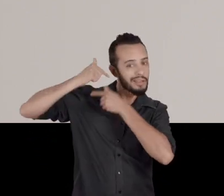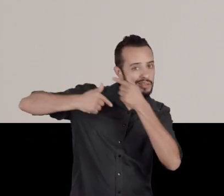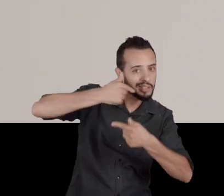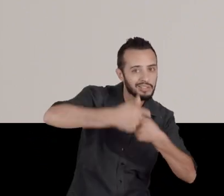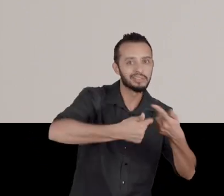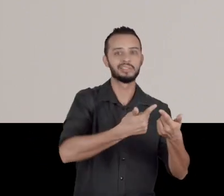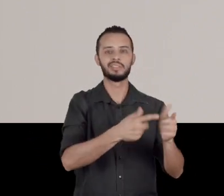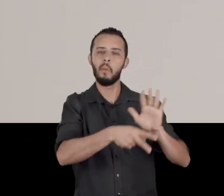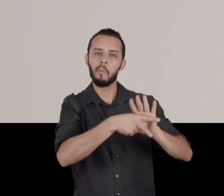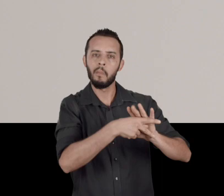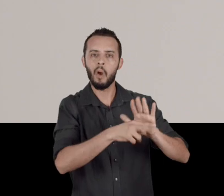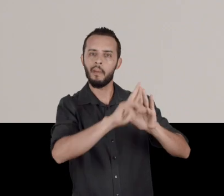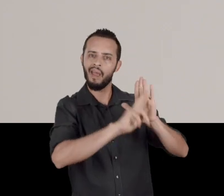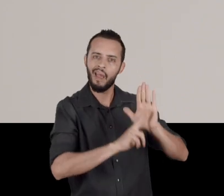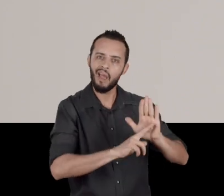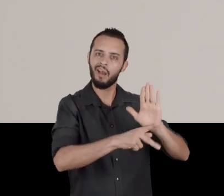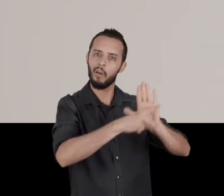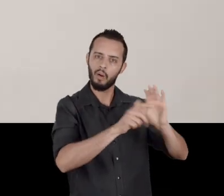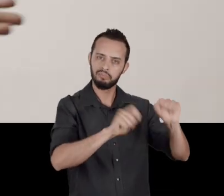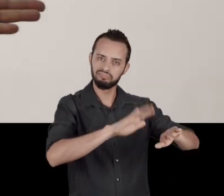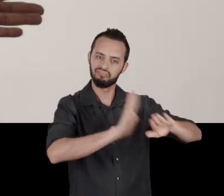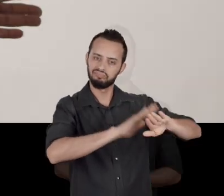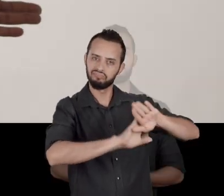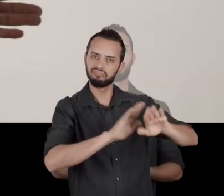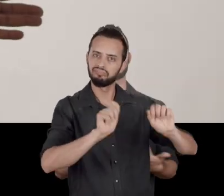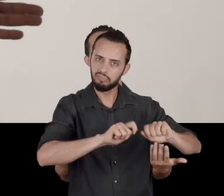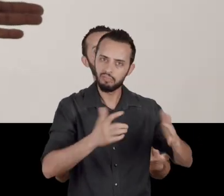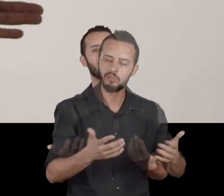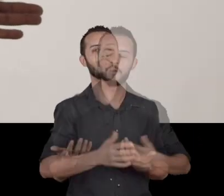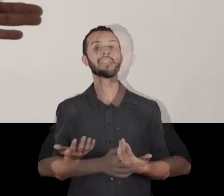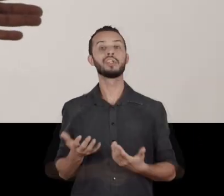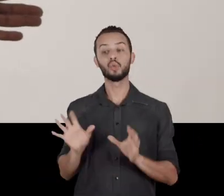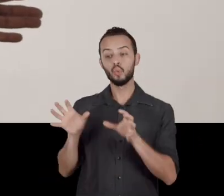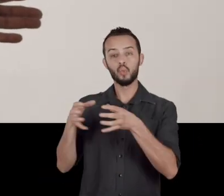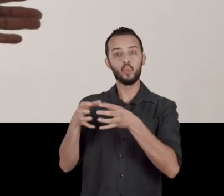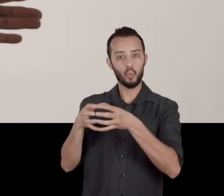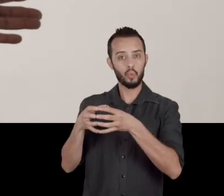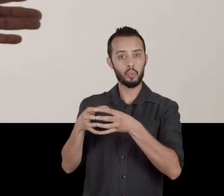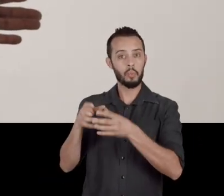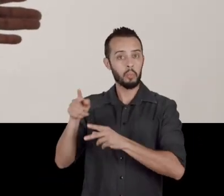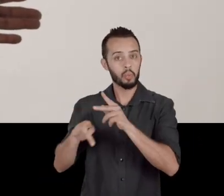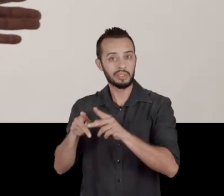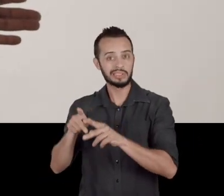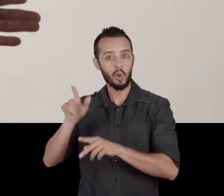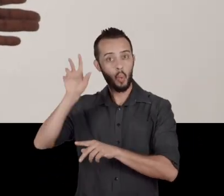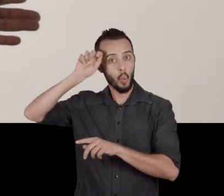with their own internal orders... What do we do with the Africans we ferried across the Atlantic?